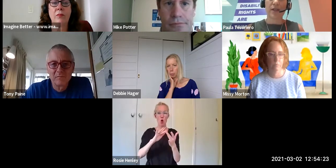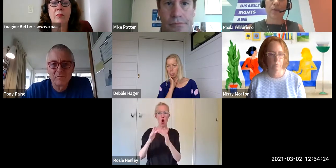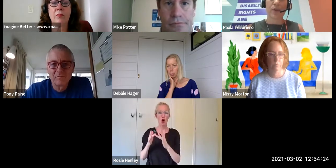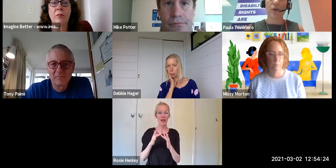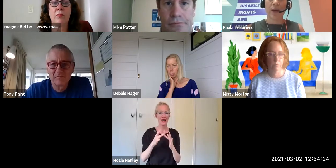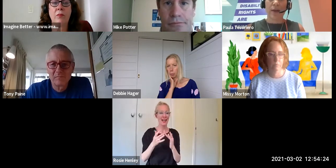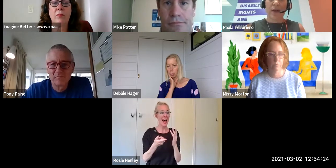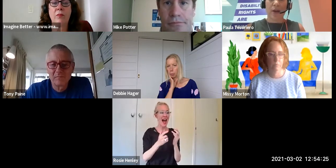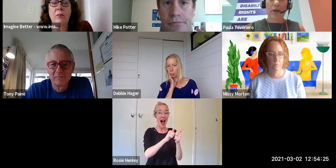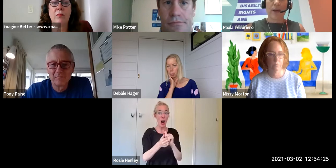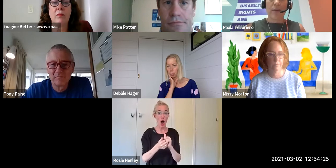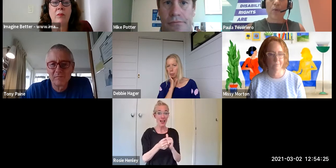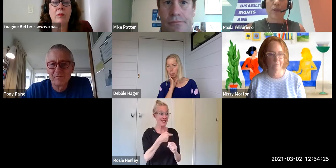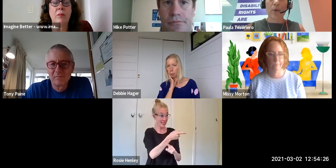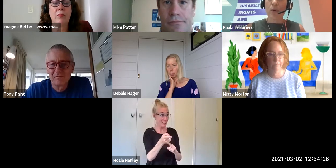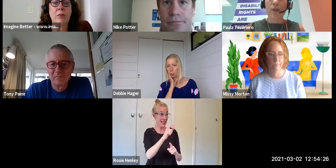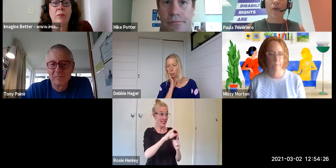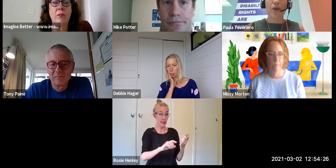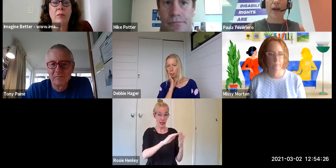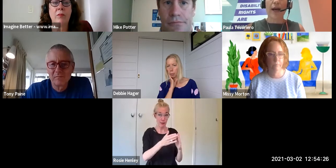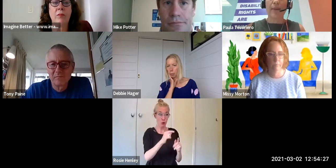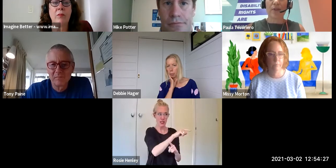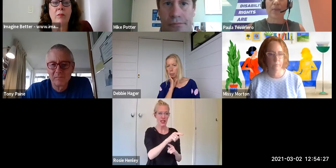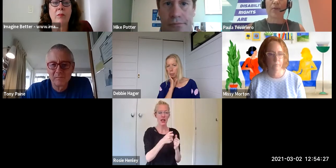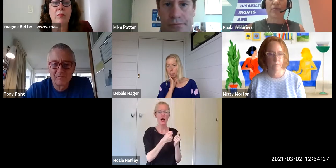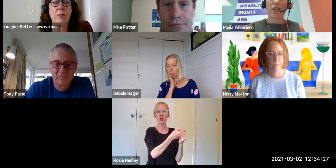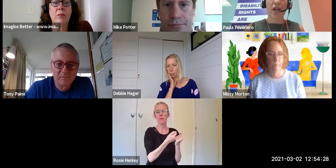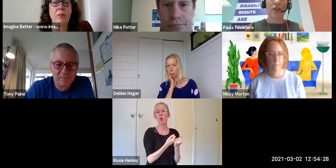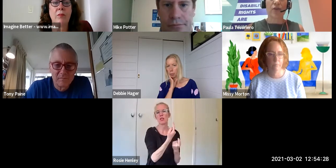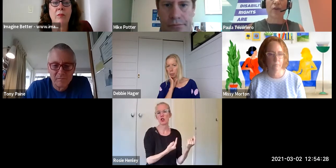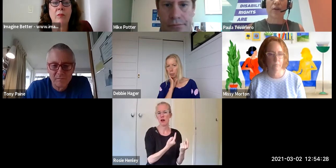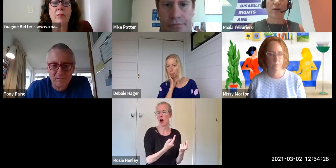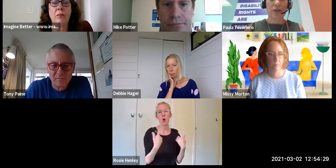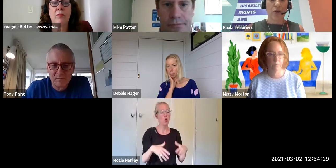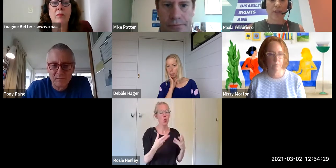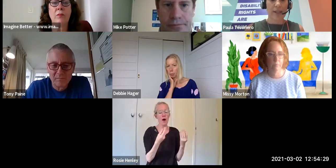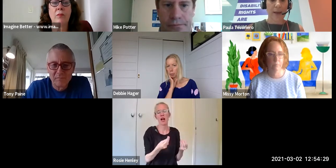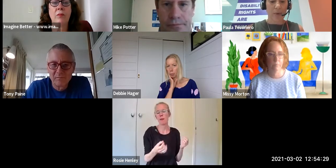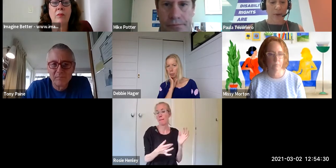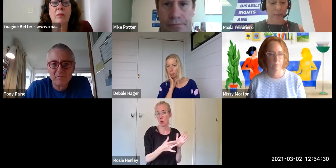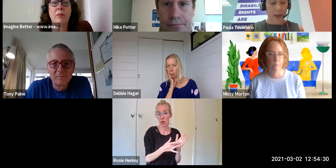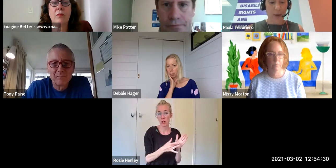is also incredibly important but also to be able to reach out to non-disabled people and